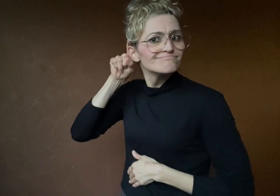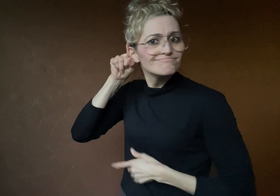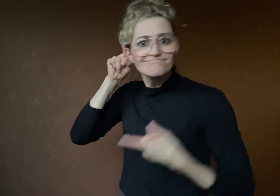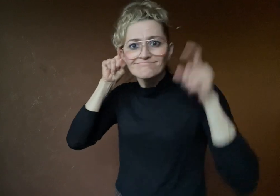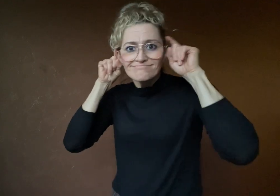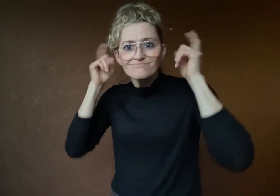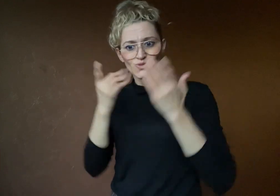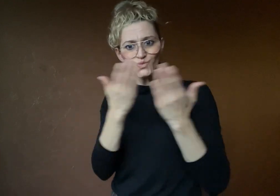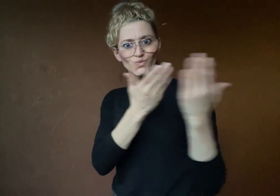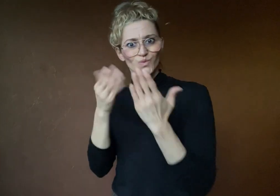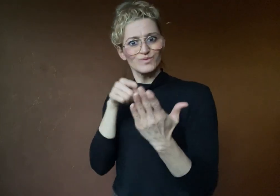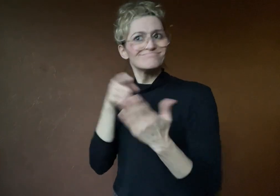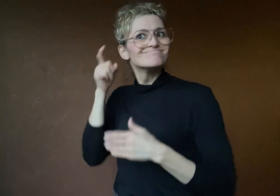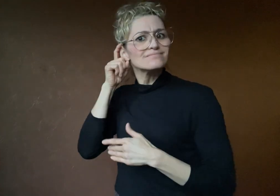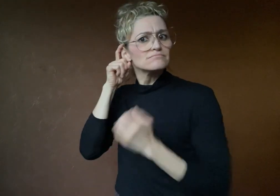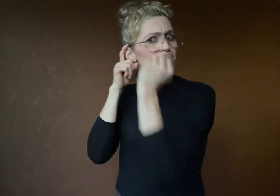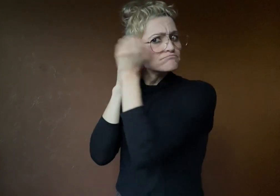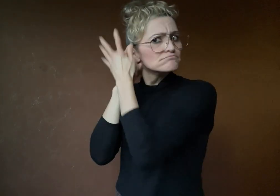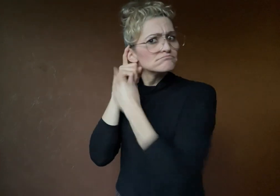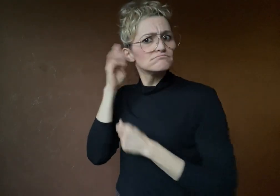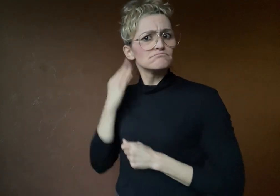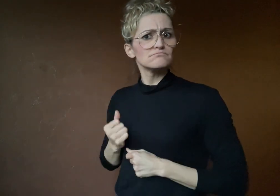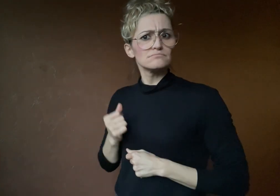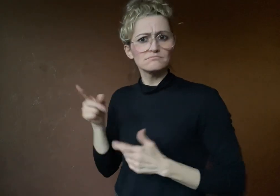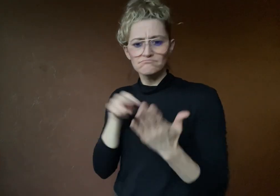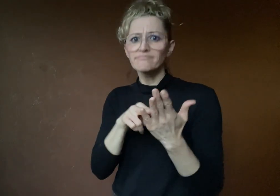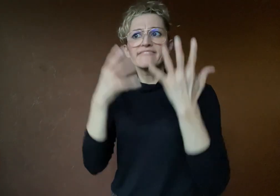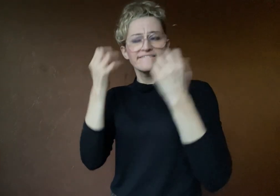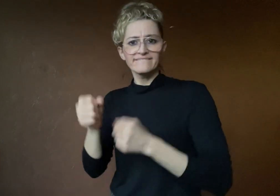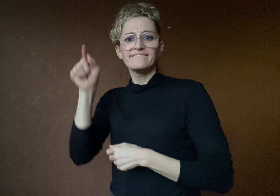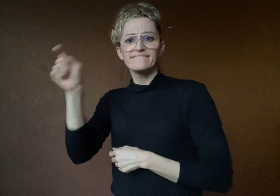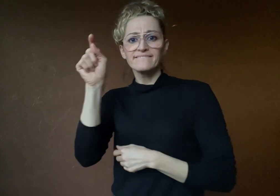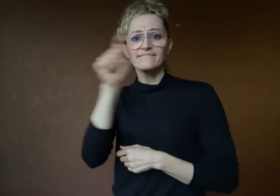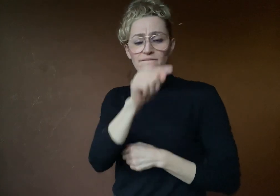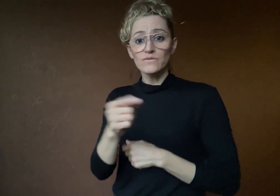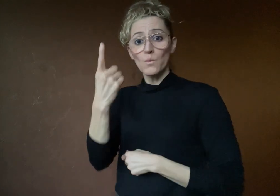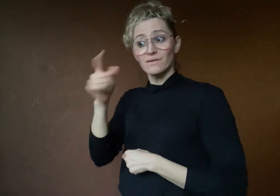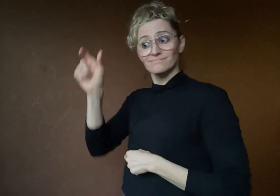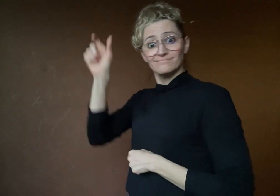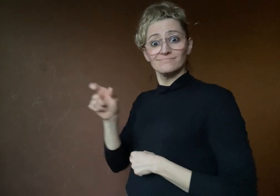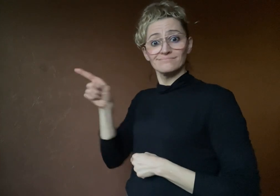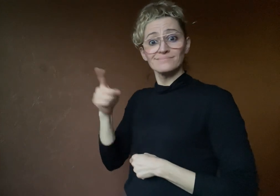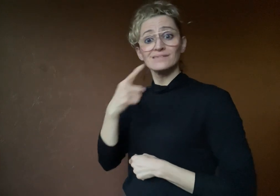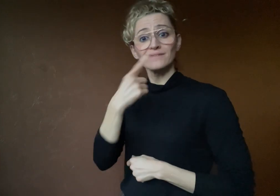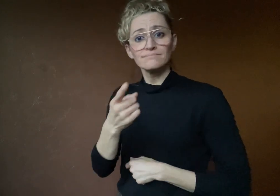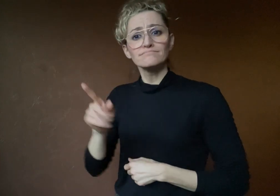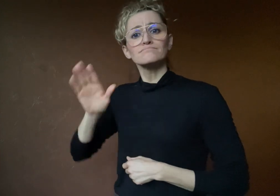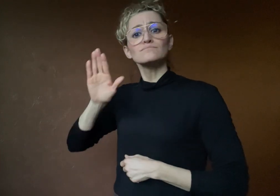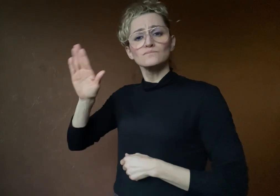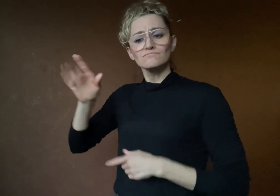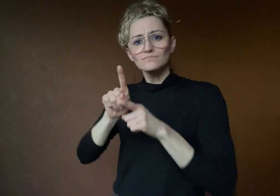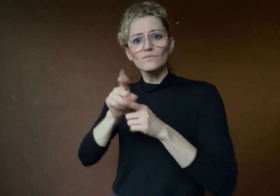One person said her autistic cousin was removed